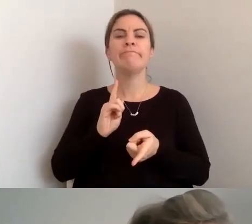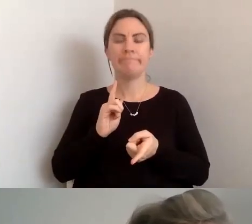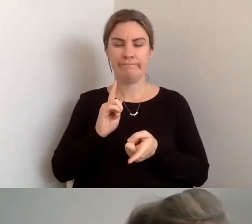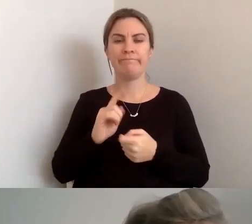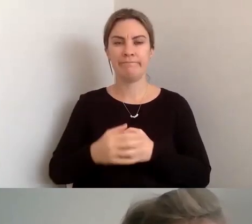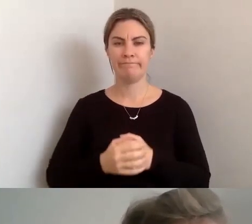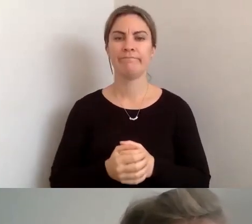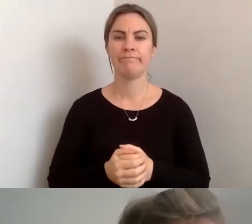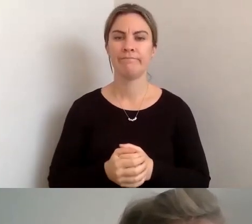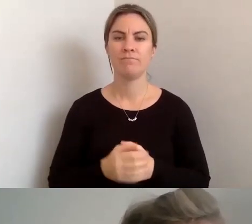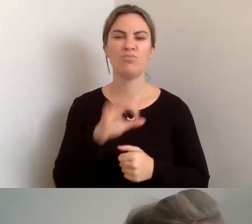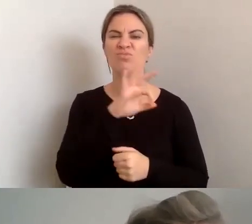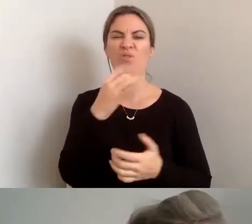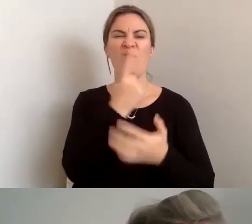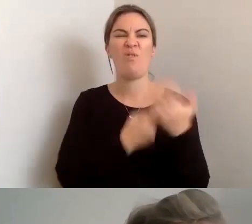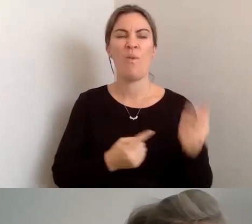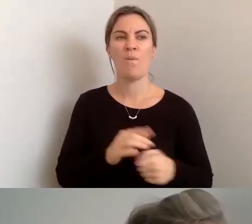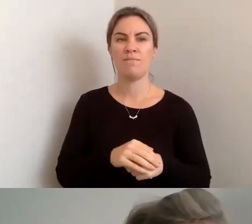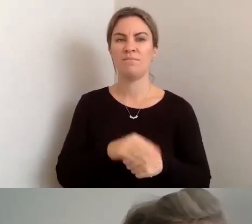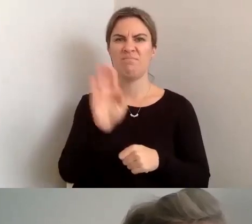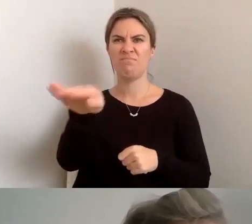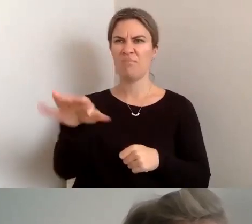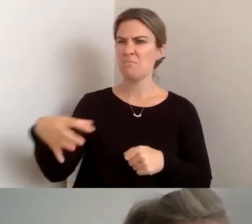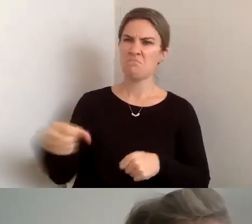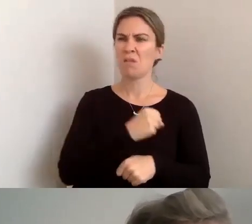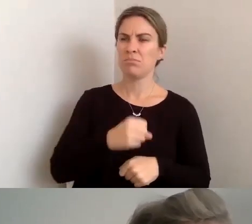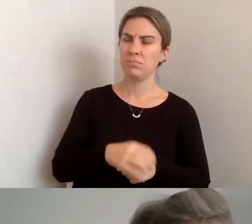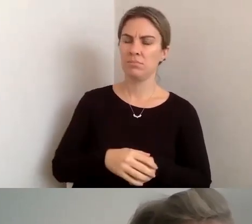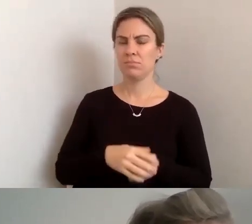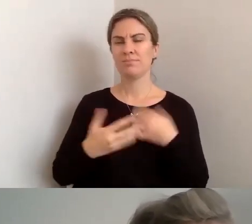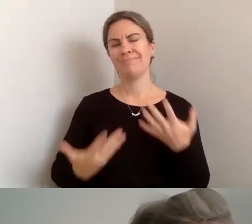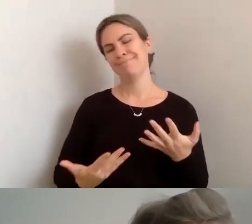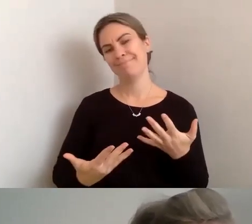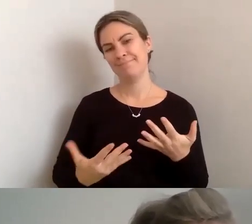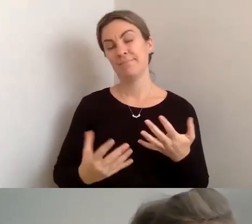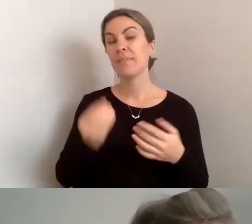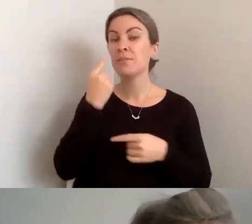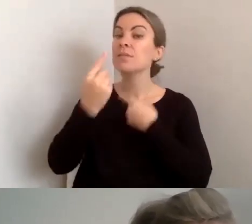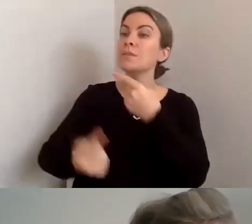and not just say, "Because it has to be accessible." FRANCES ROBINSON: Yeah.